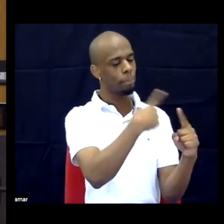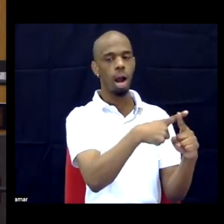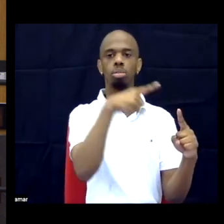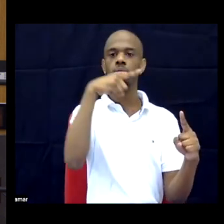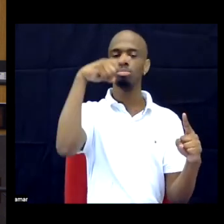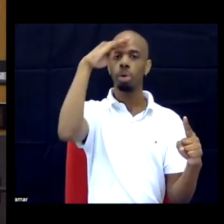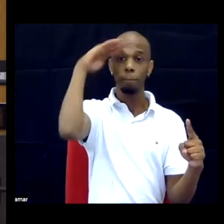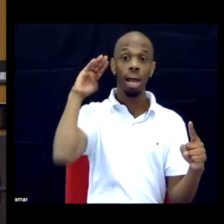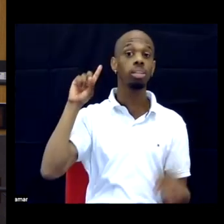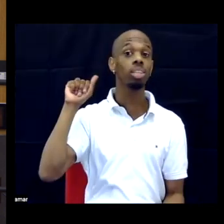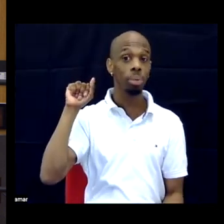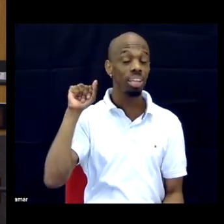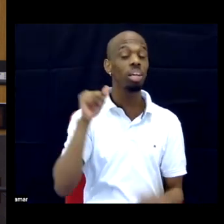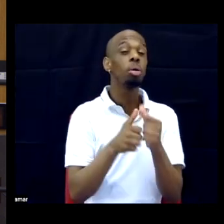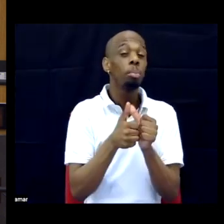At least in the time period I'm doing.